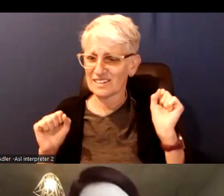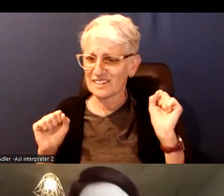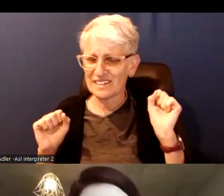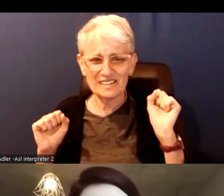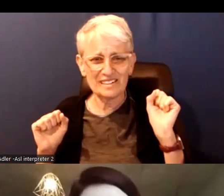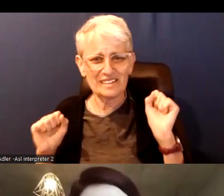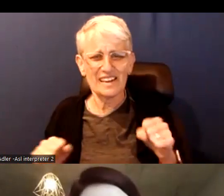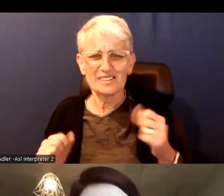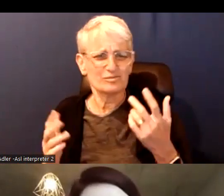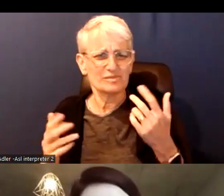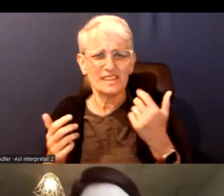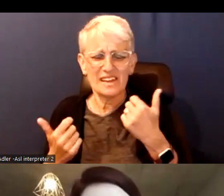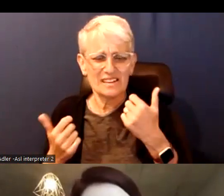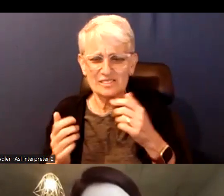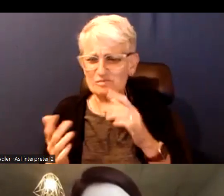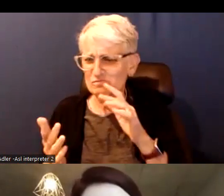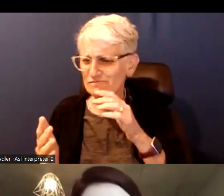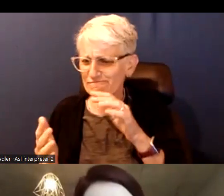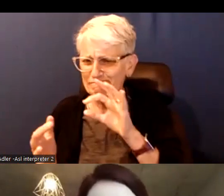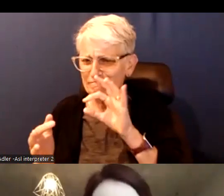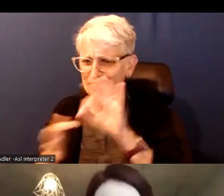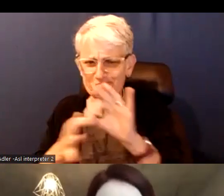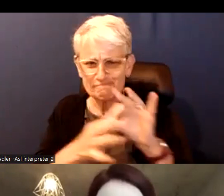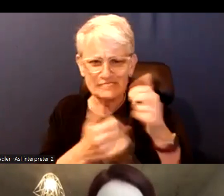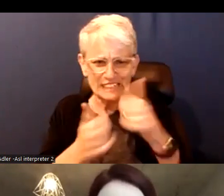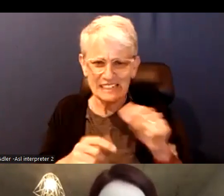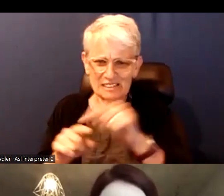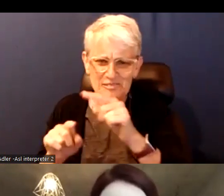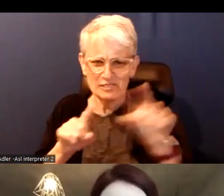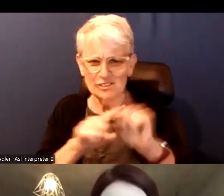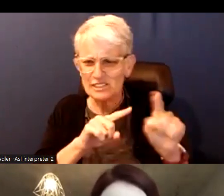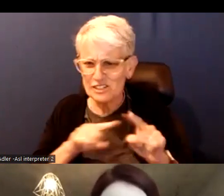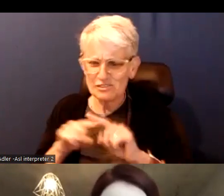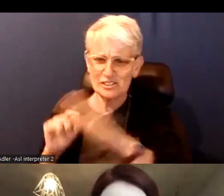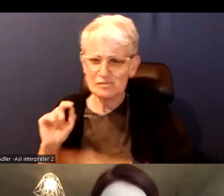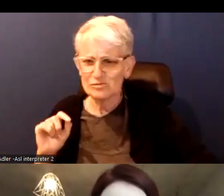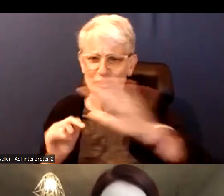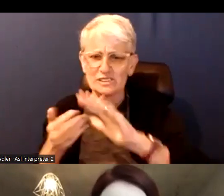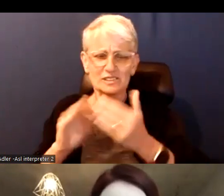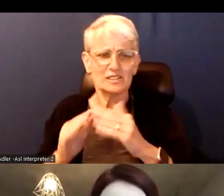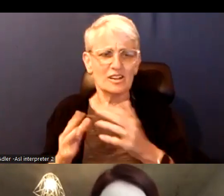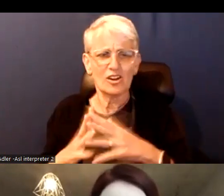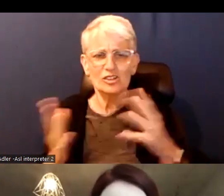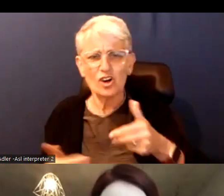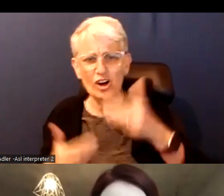Next I want to introduce Debbie Douglas who is the executive director of OCASI the Ontario Council of agency serving immigrants.